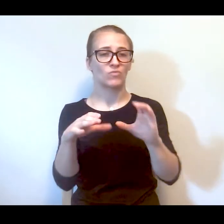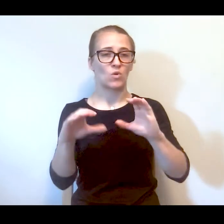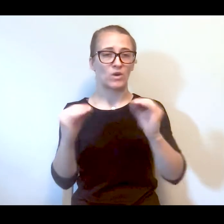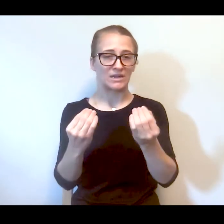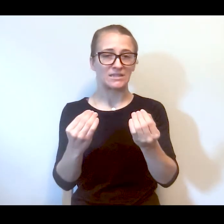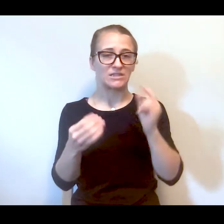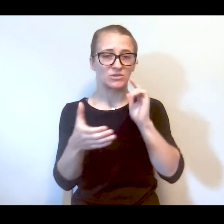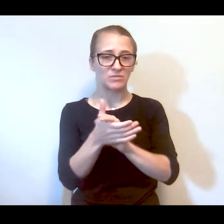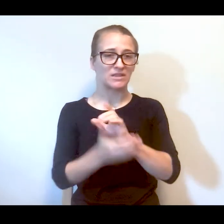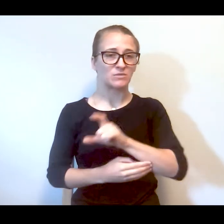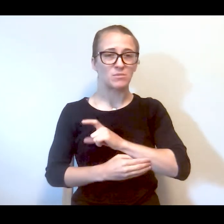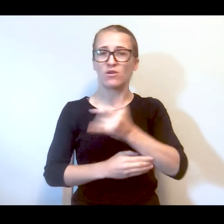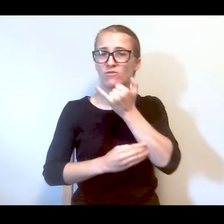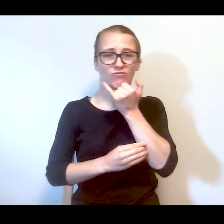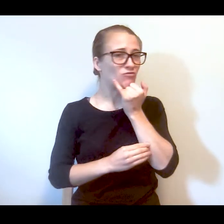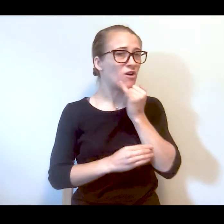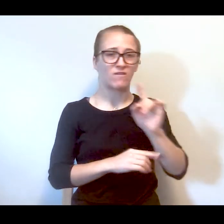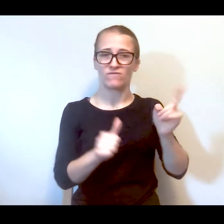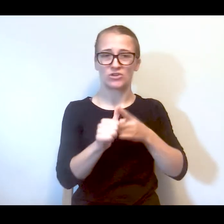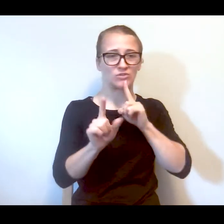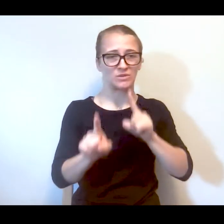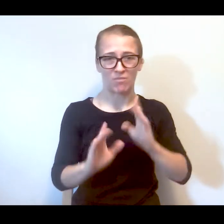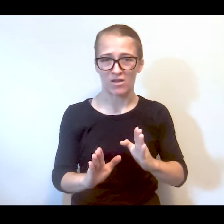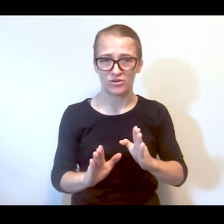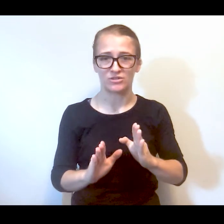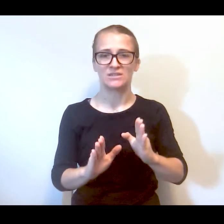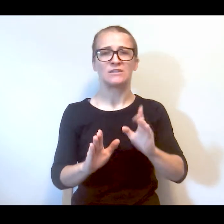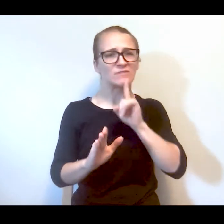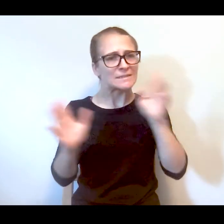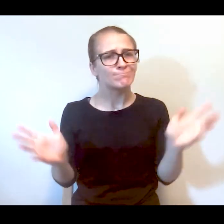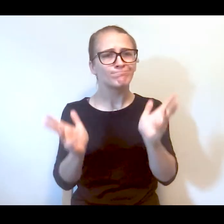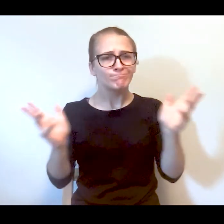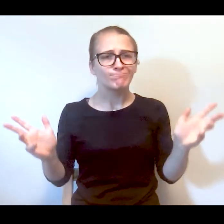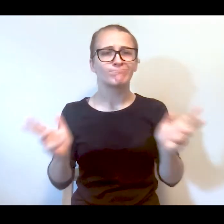the wrong people to respond when there's a mental health crisis and they've been pushing for an